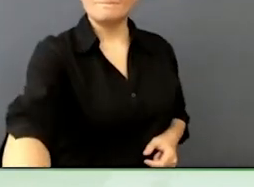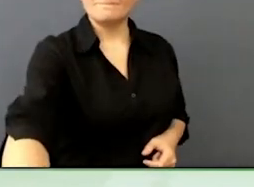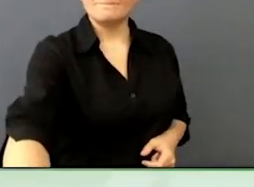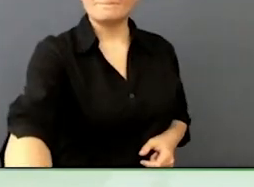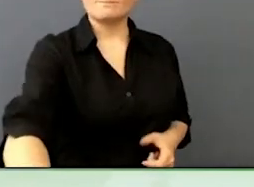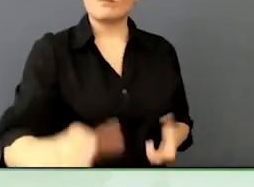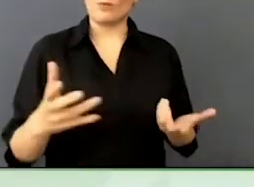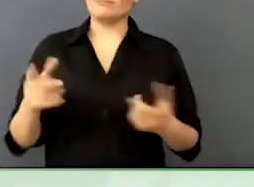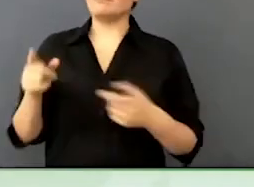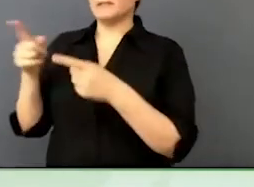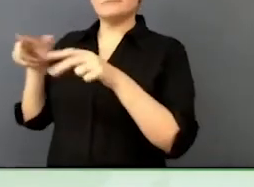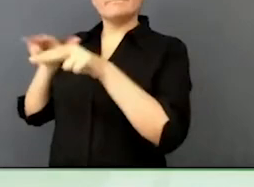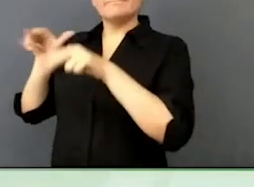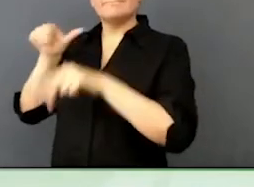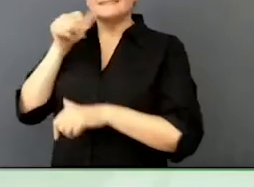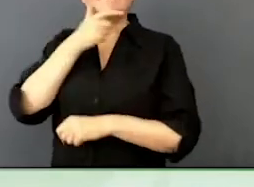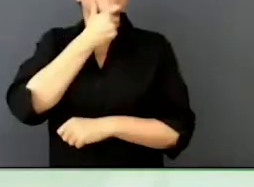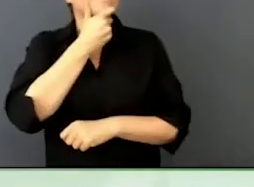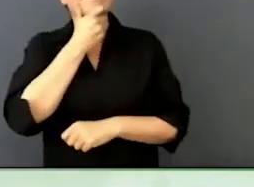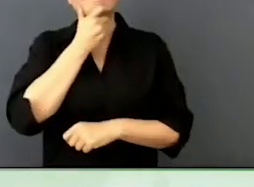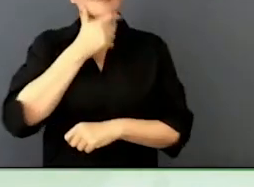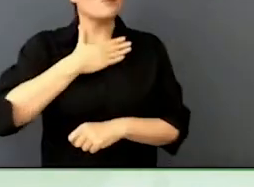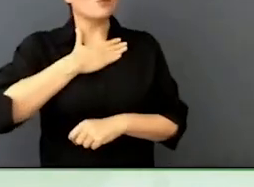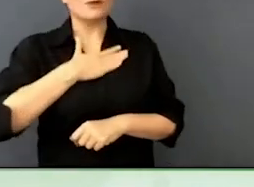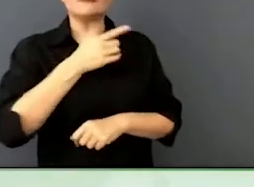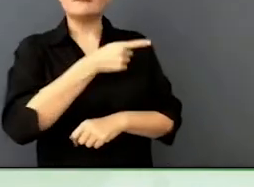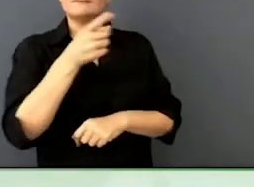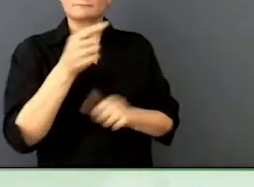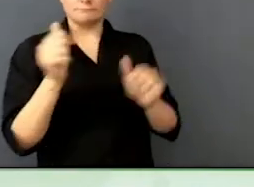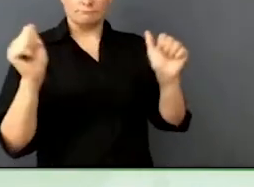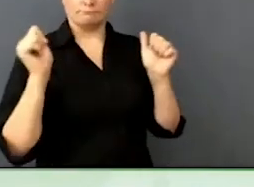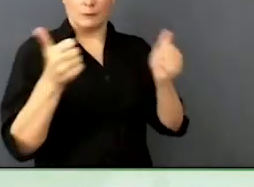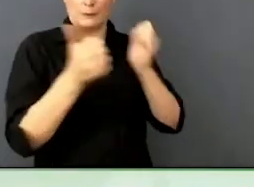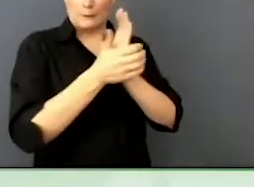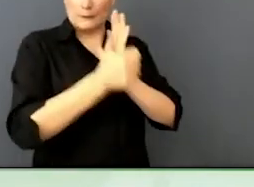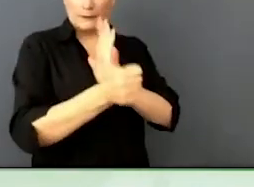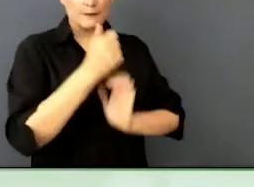They are starting to invest in new ways.